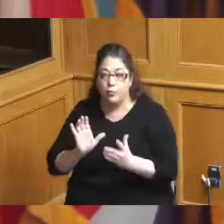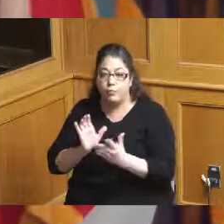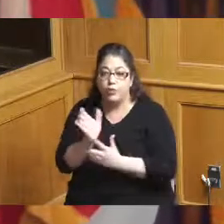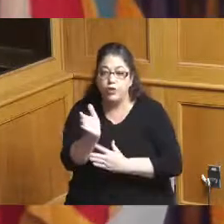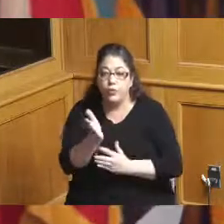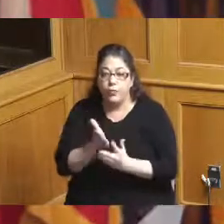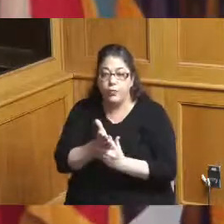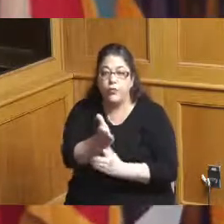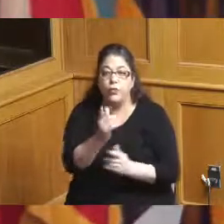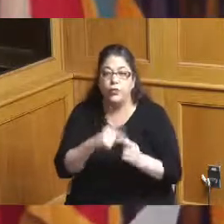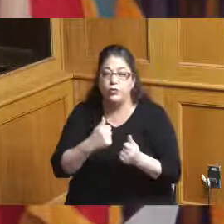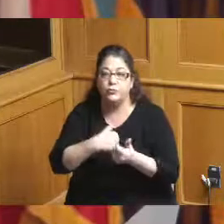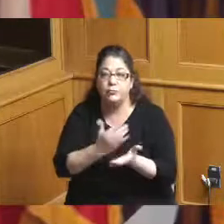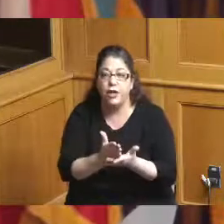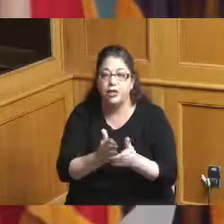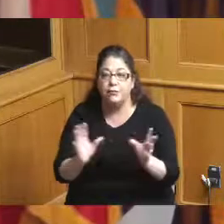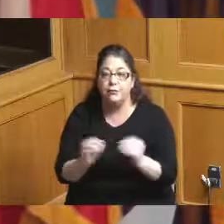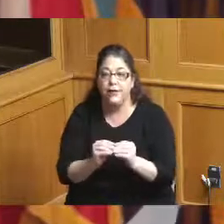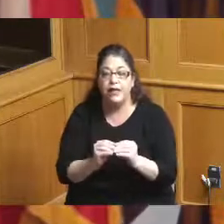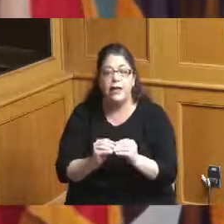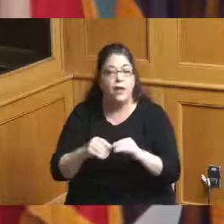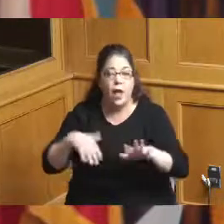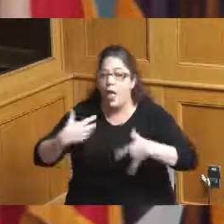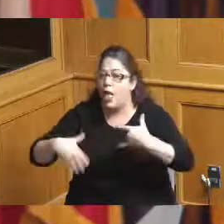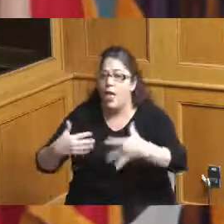budget while we had a budget we were trying to do the tax rebate